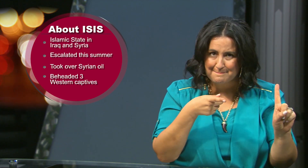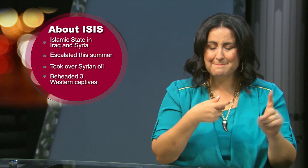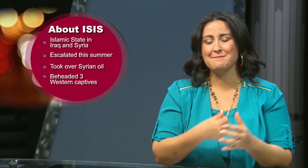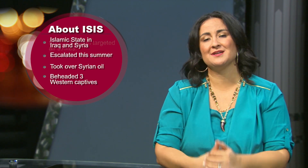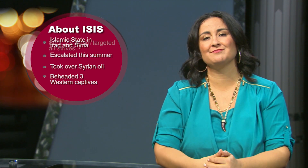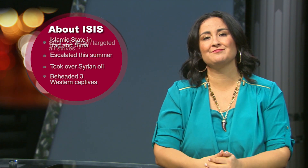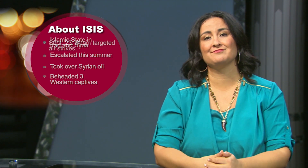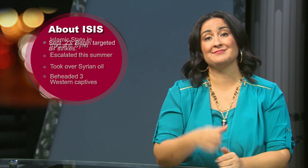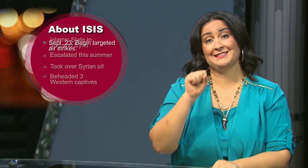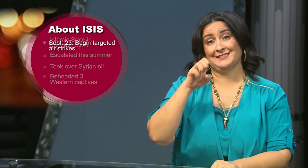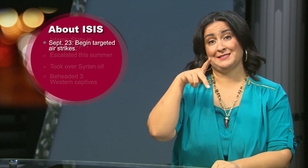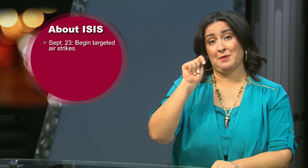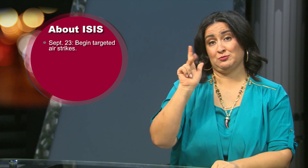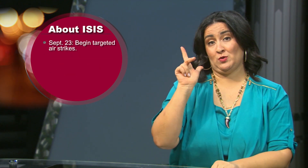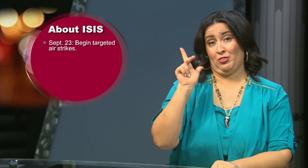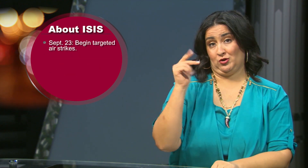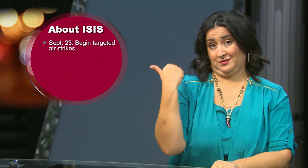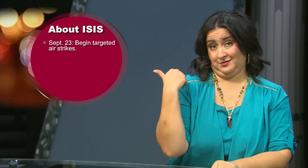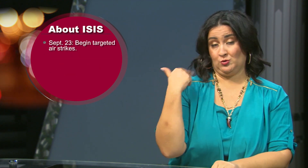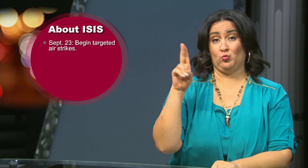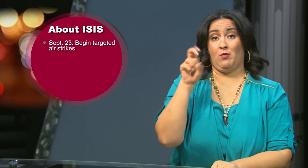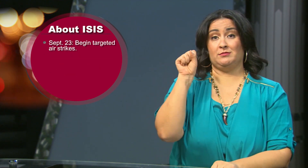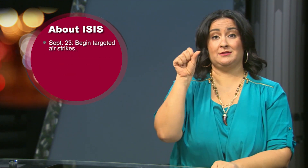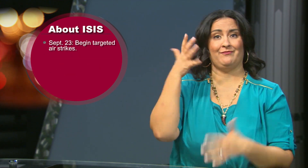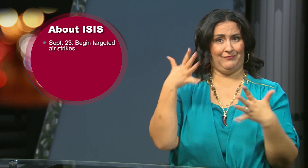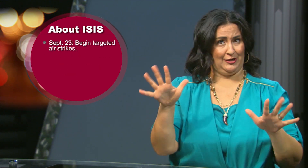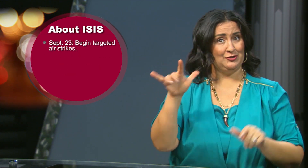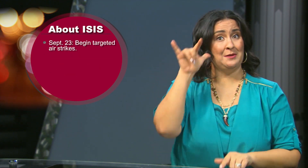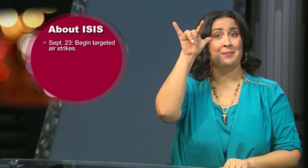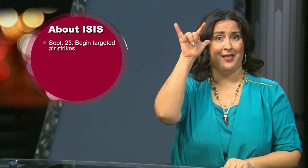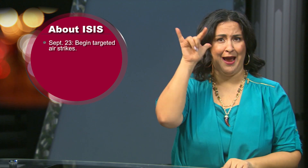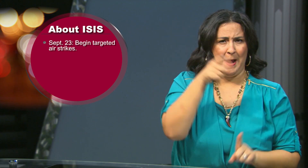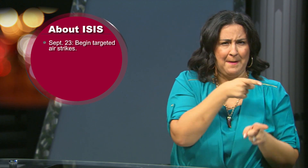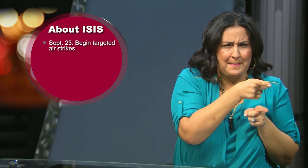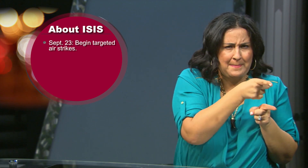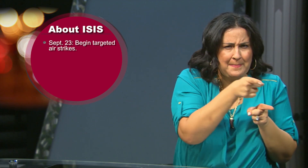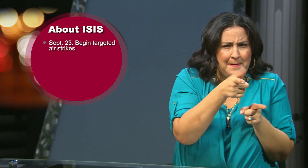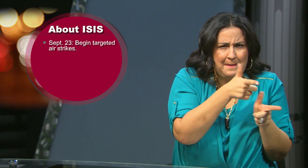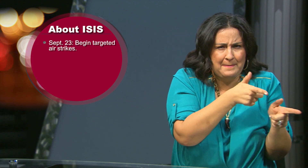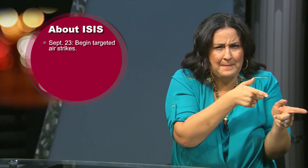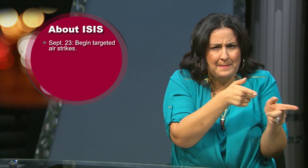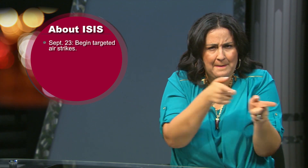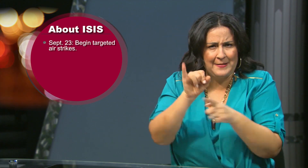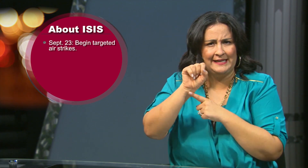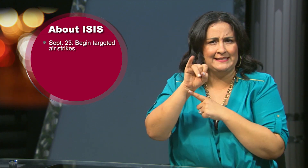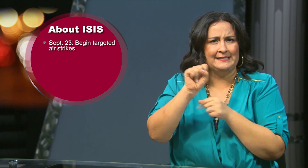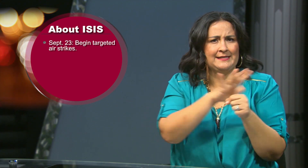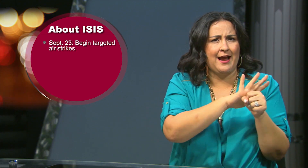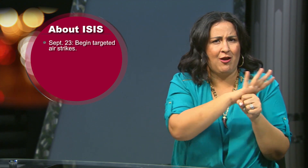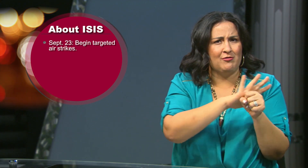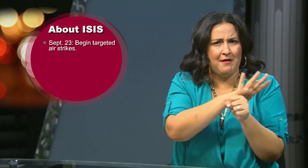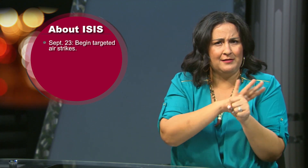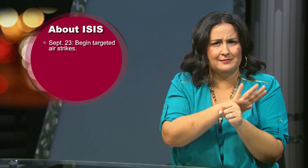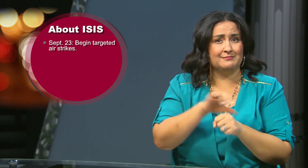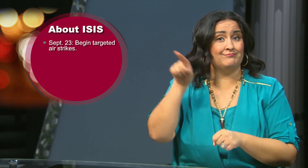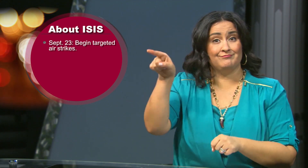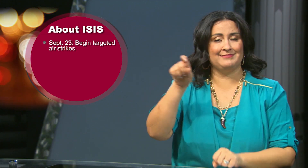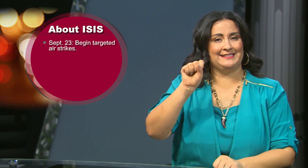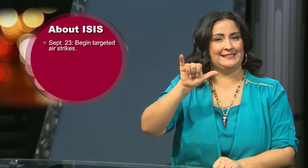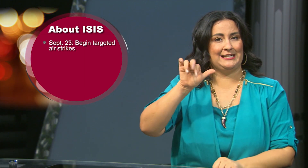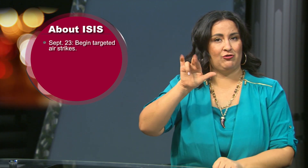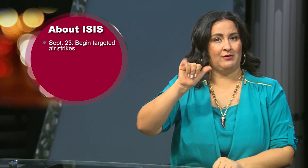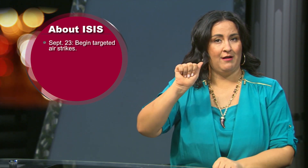On September 23 the US carried out targeted airstrikes against ISIS strongholds in Syria.